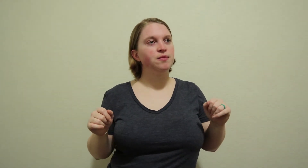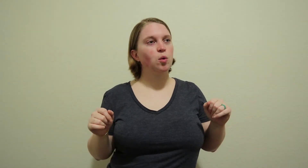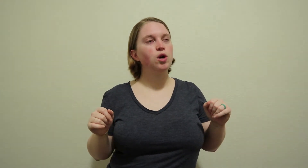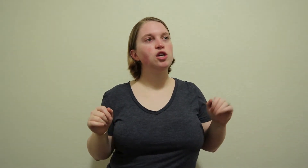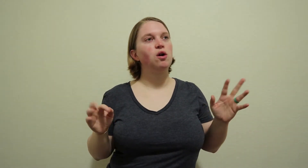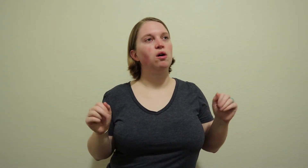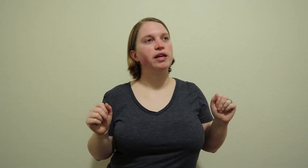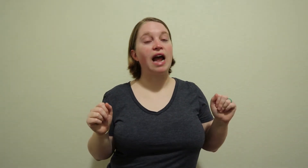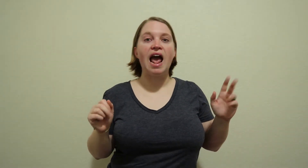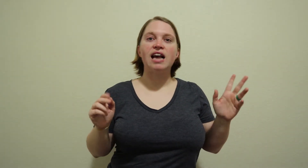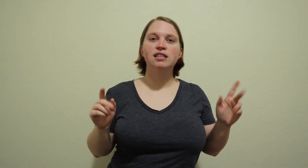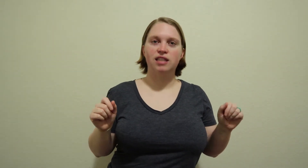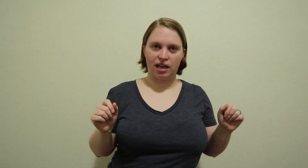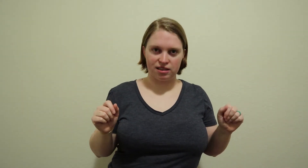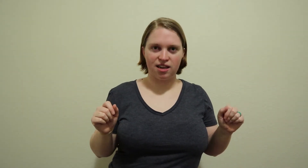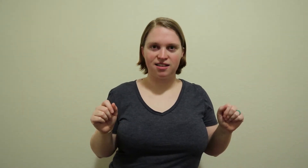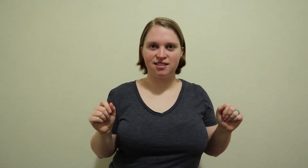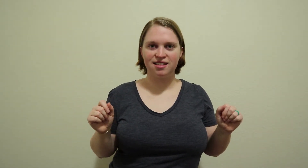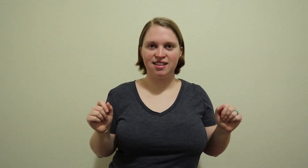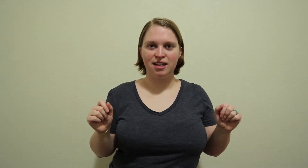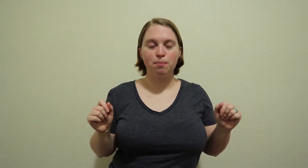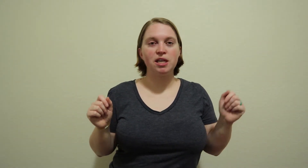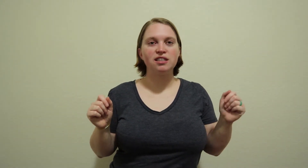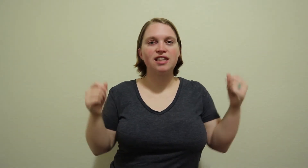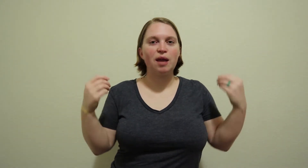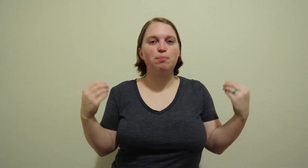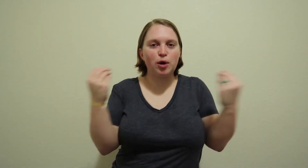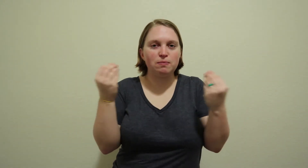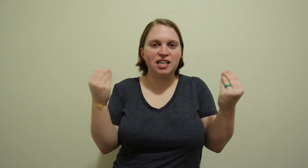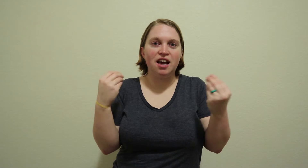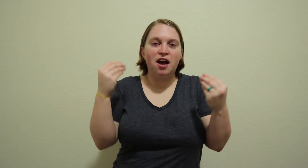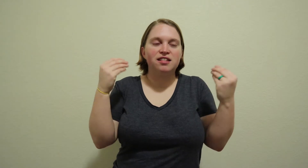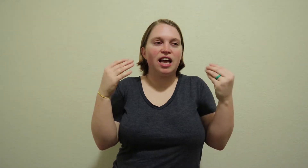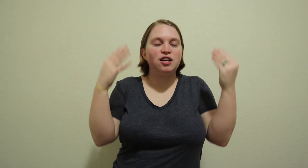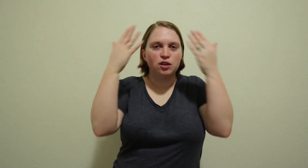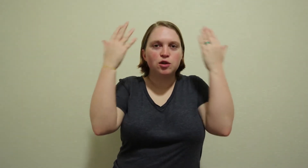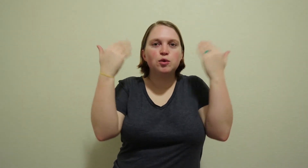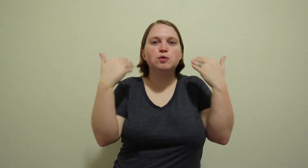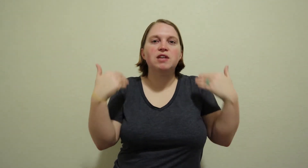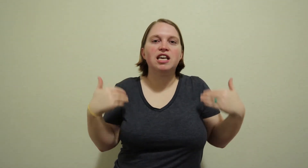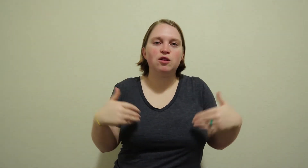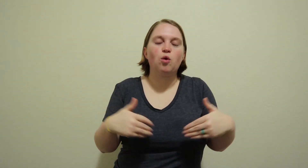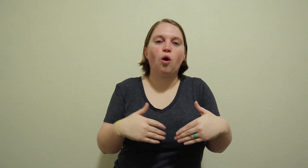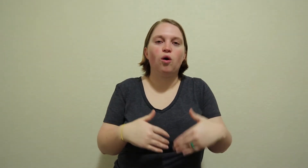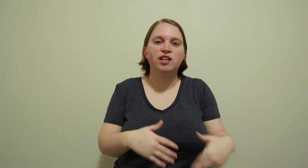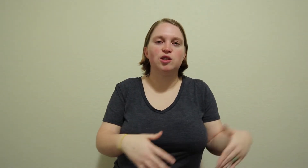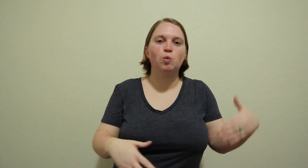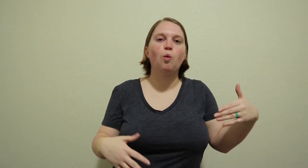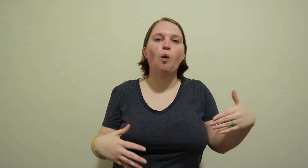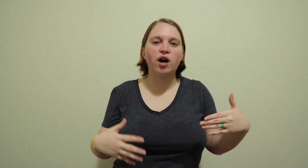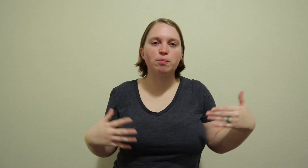what do you call it? Content because they put me in a cocoon of me and all of this warm